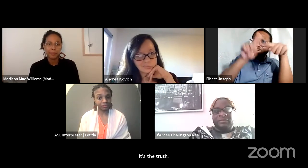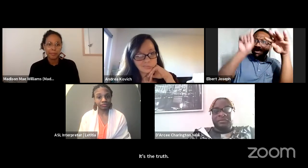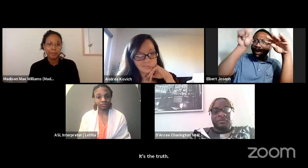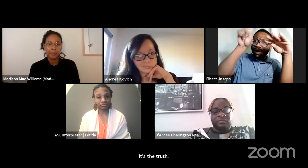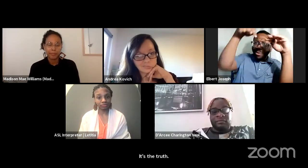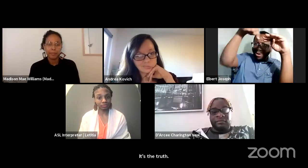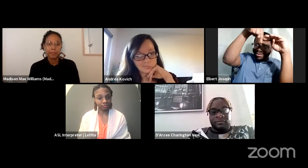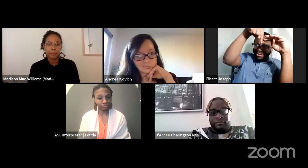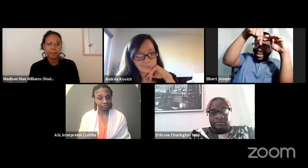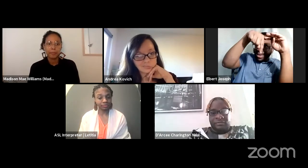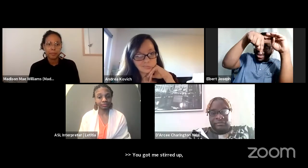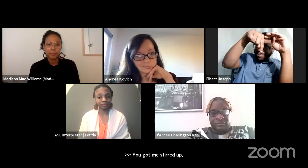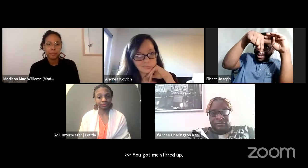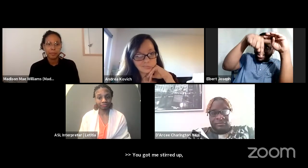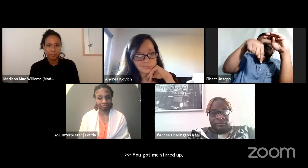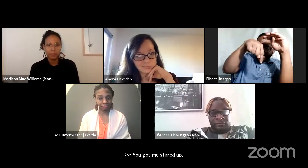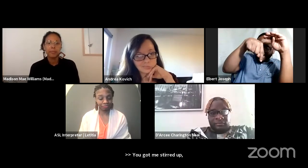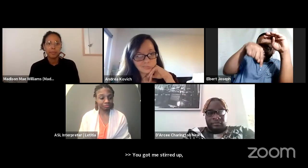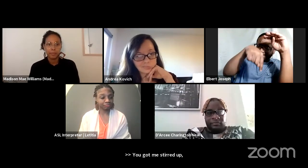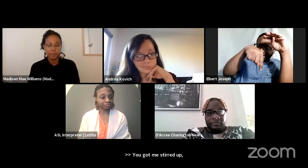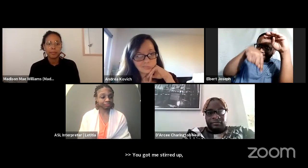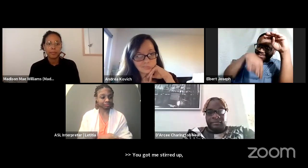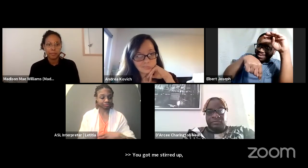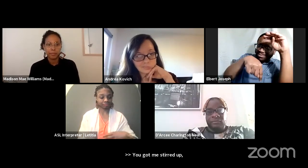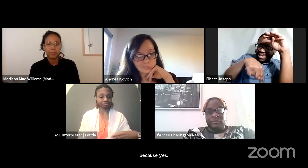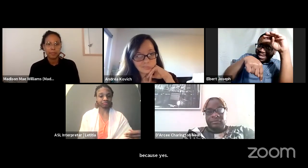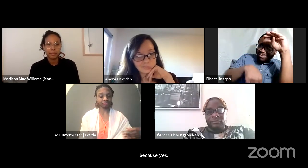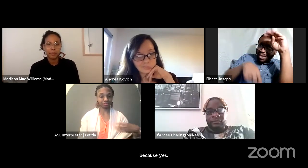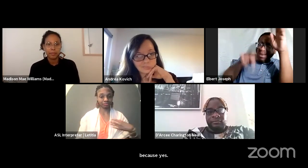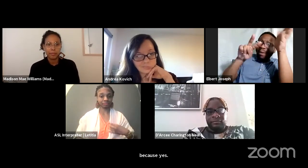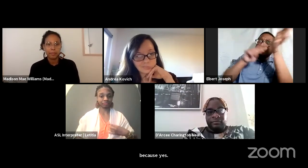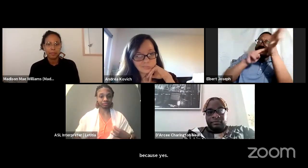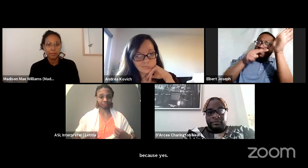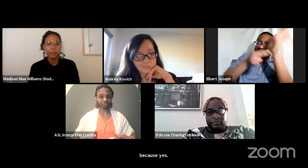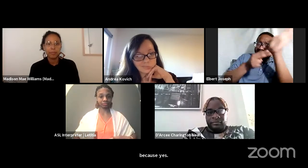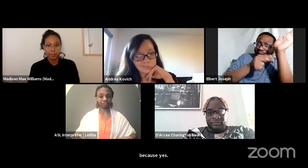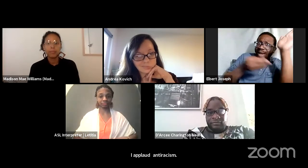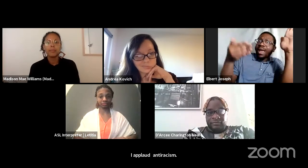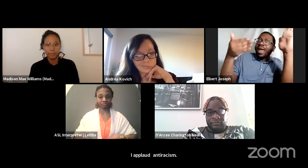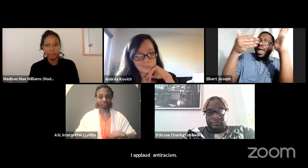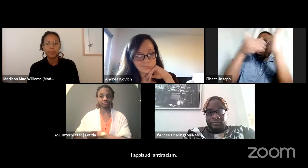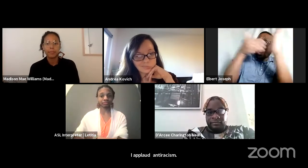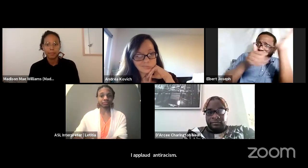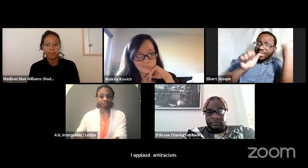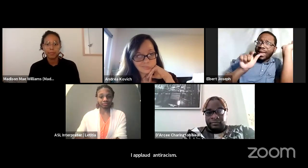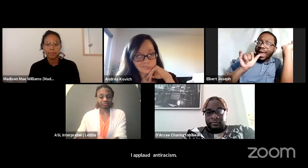is absolutely necessary but we still need to go deeper. There are layers